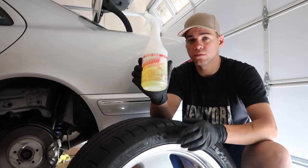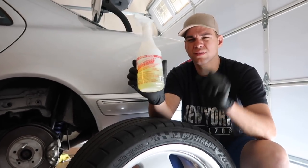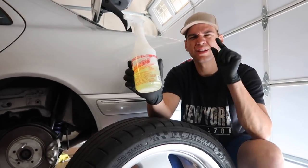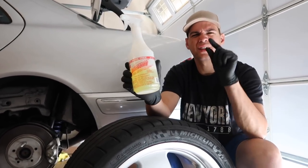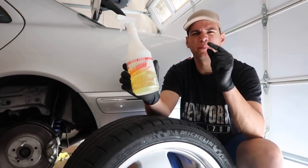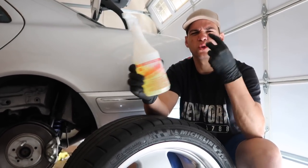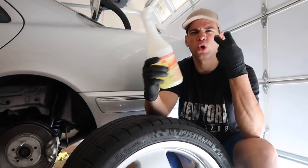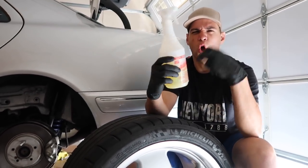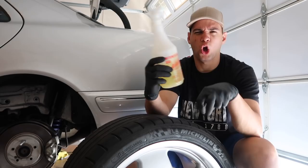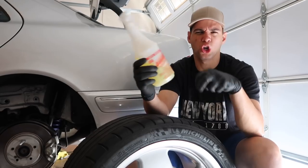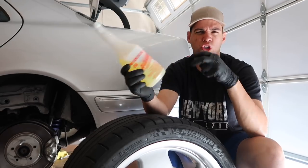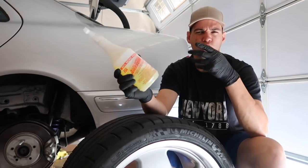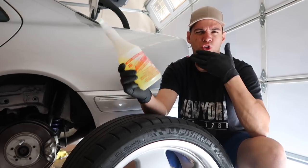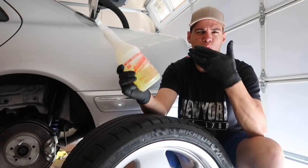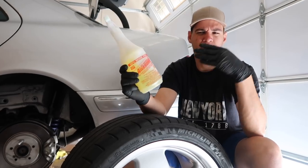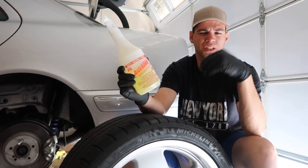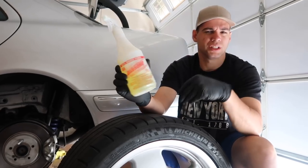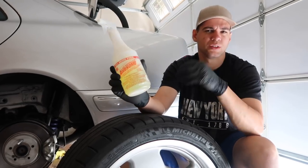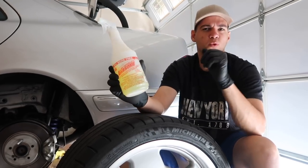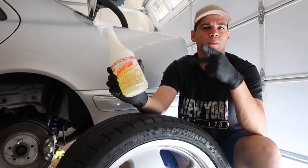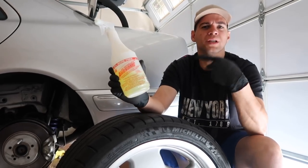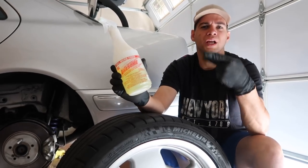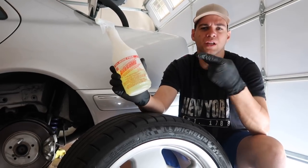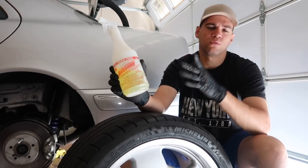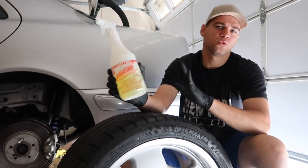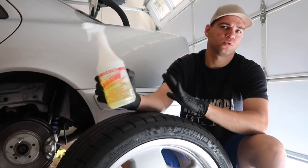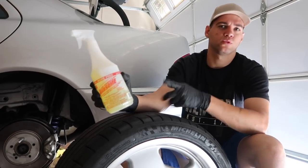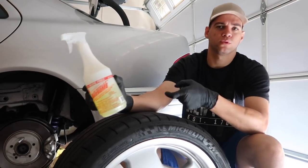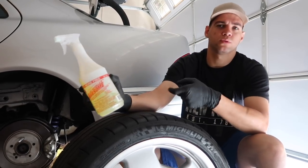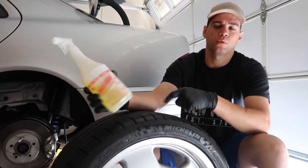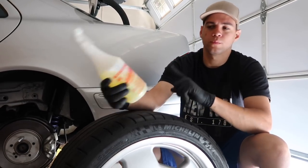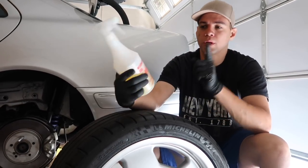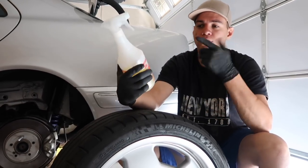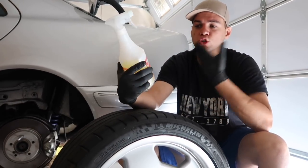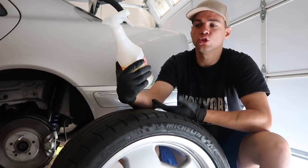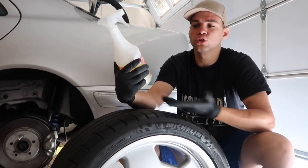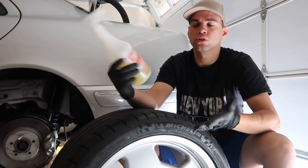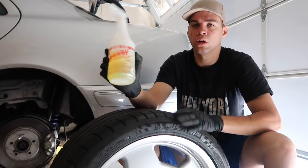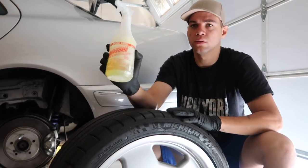It's a bit harsh though to breathe in so be careful and keep your distance but its good stuff